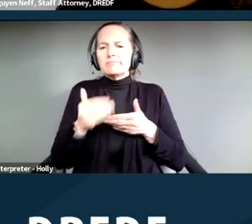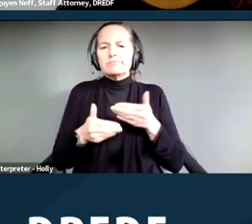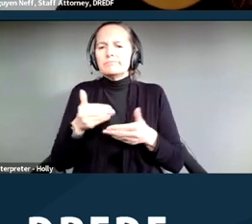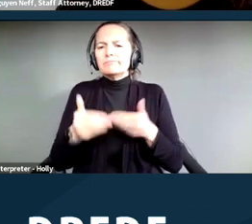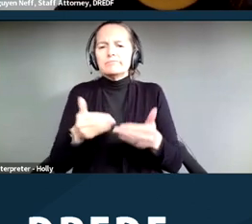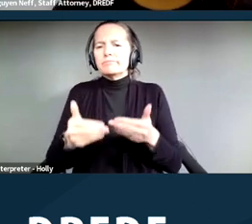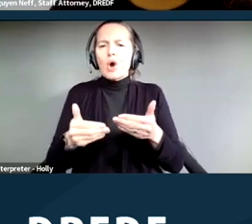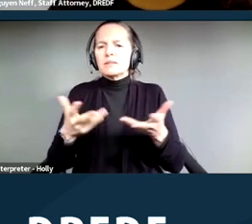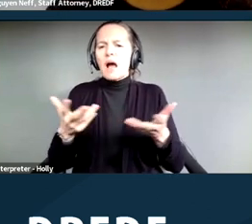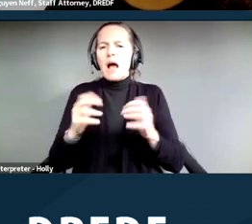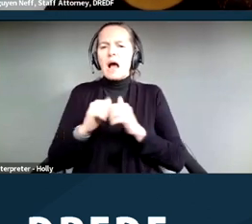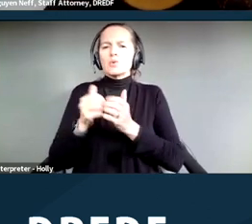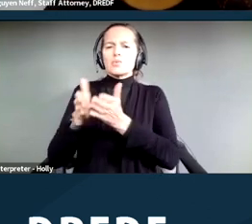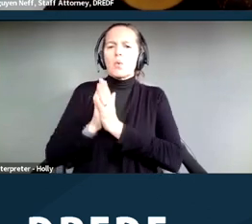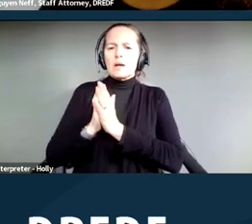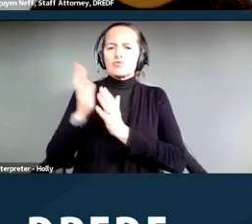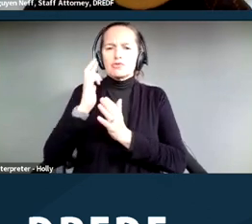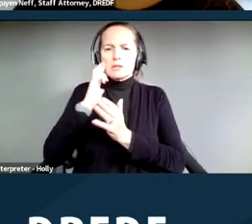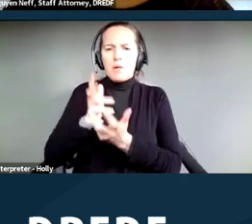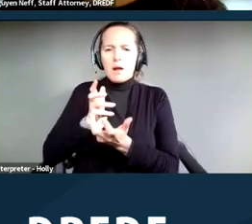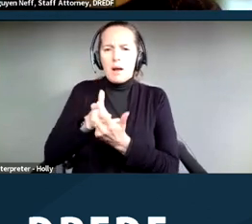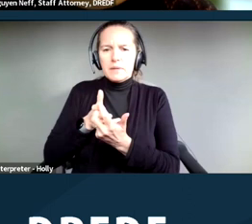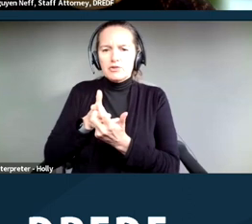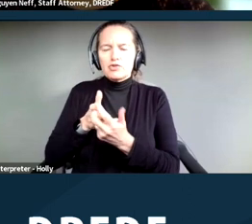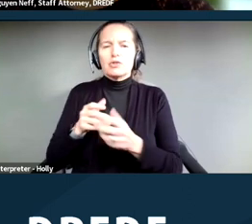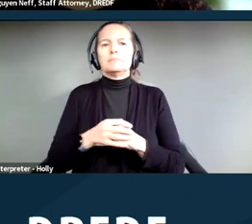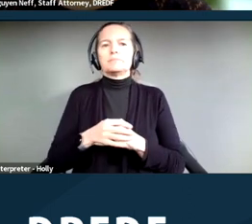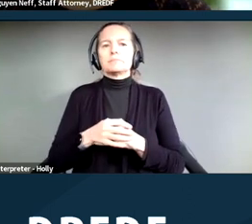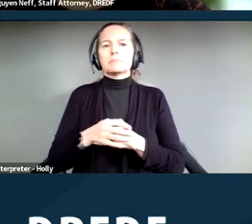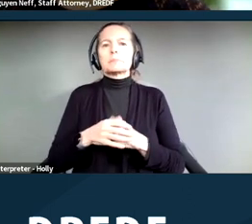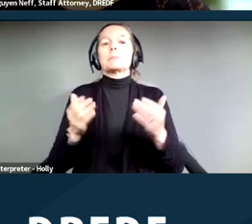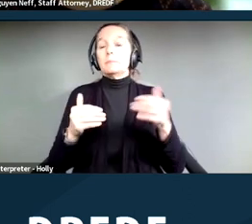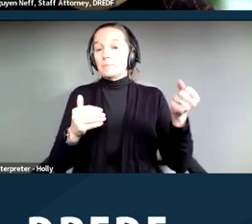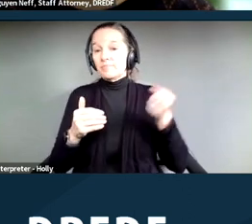requesting a reasonable accommodation. Then I'm going to bring in Robbie and Jason to talk about